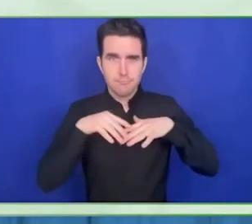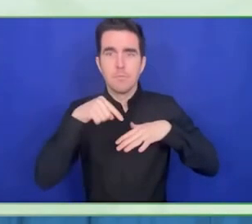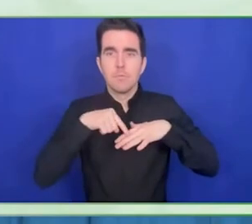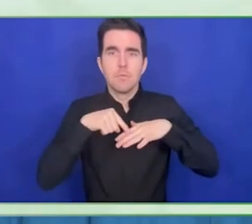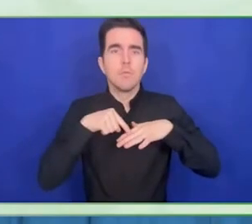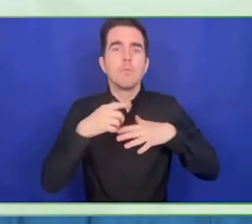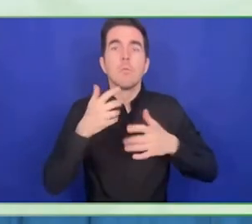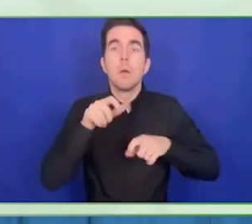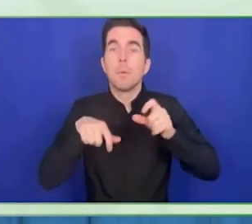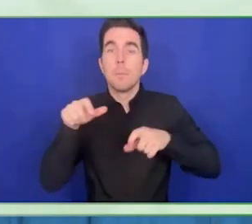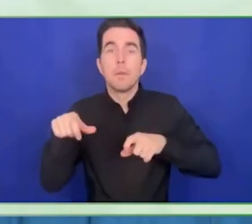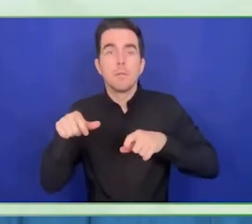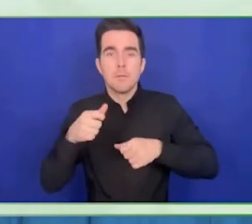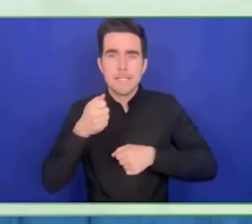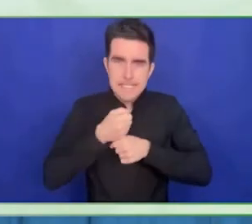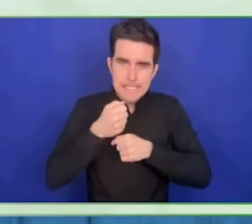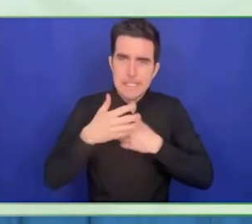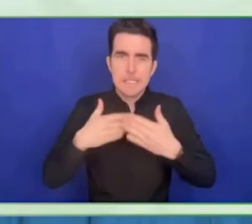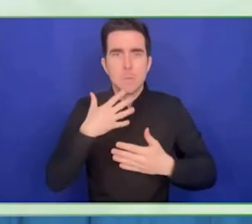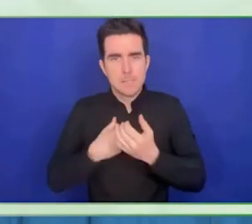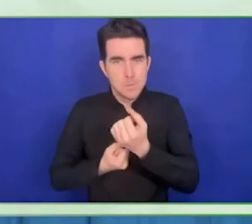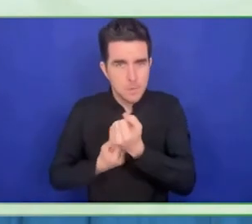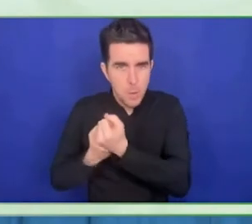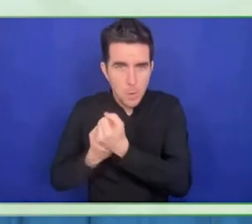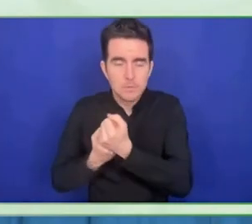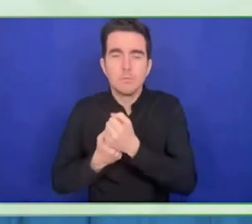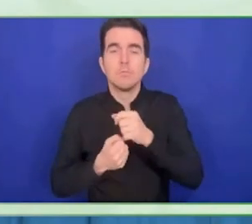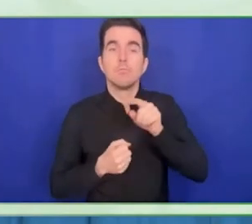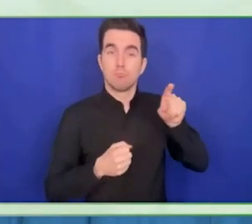with them because intersectionality works and it is important.